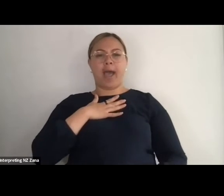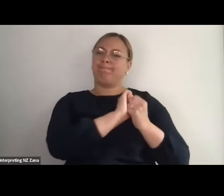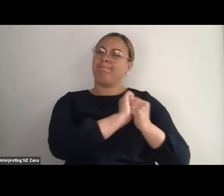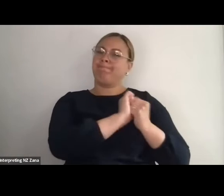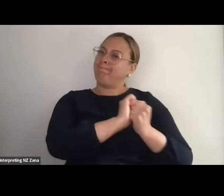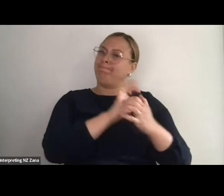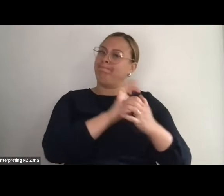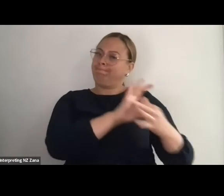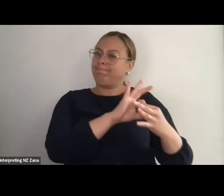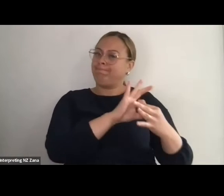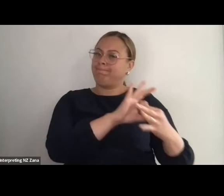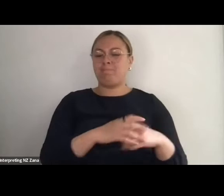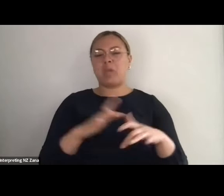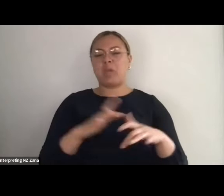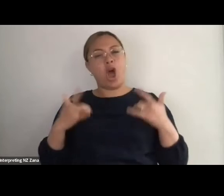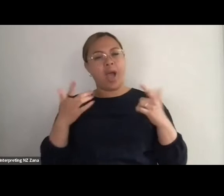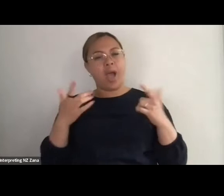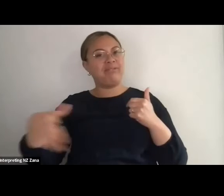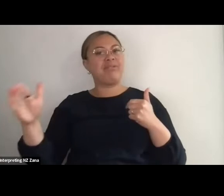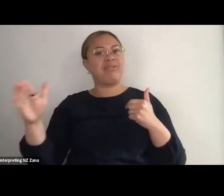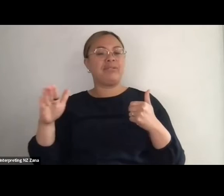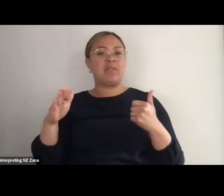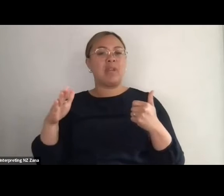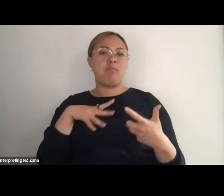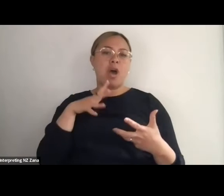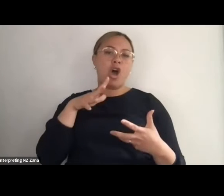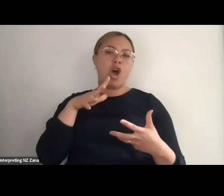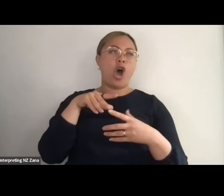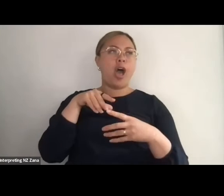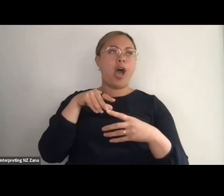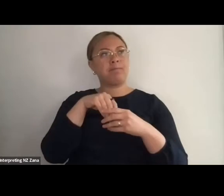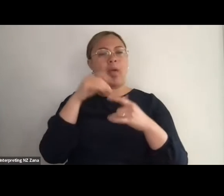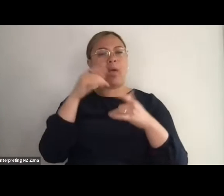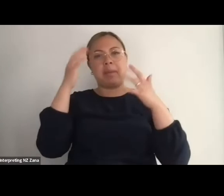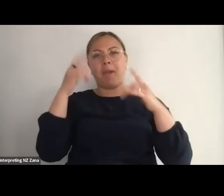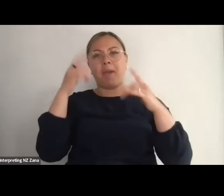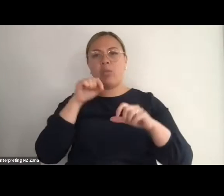but I also consider them part of my queer quadruped, meaning four-legged body.